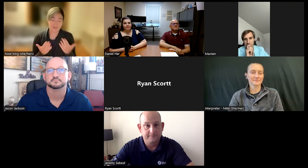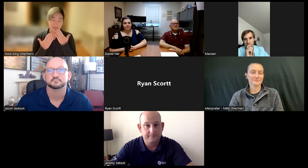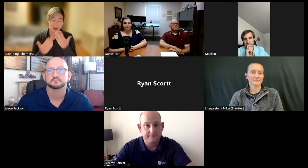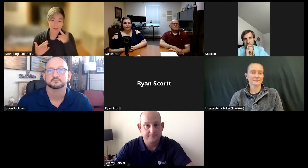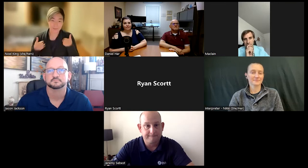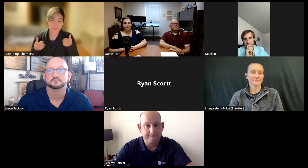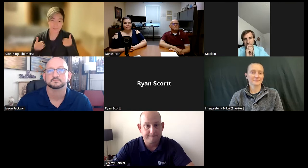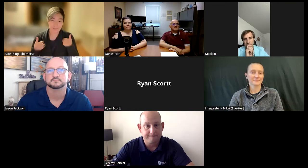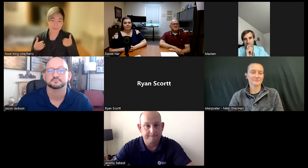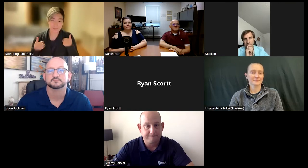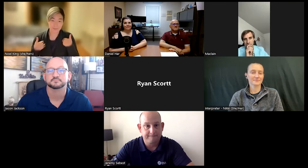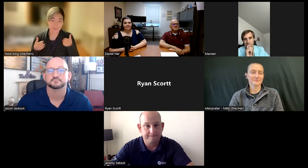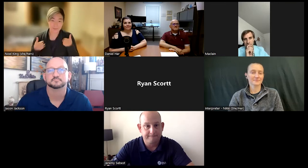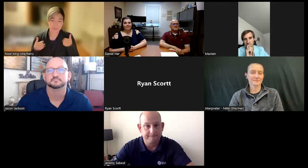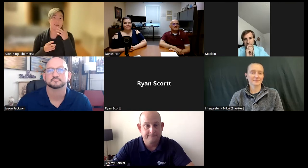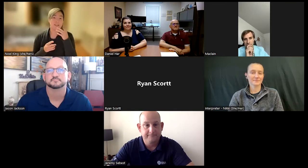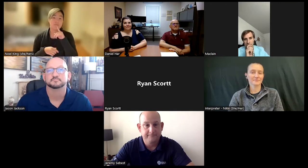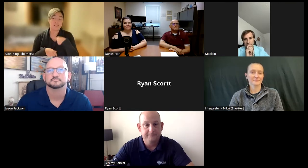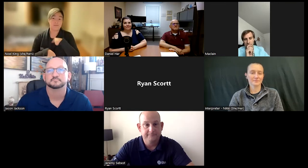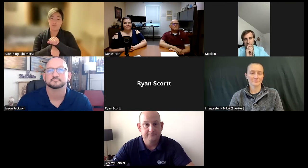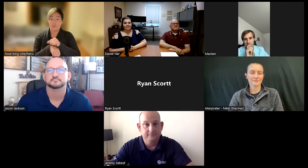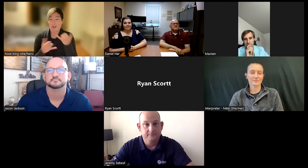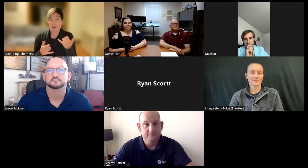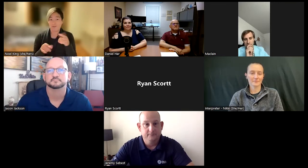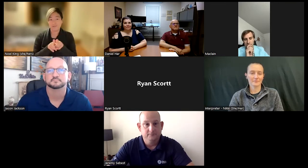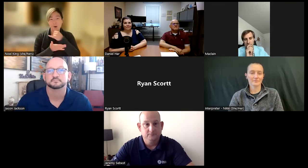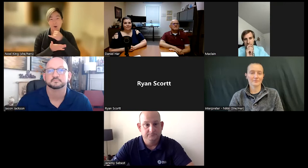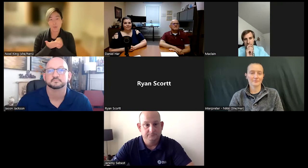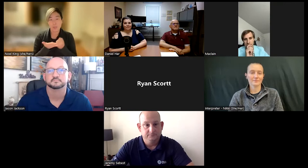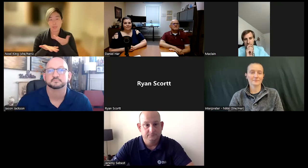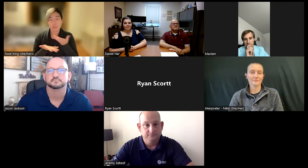It's an honor to be here. Thank you for inviting me. I work as an art